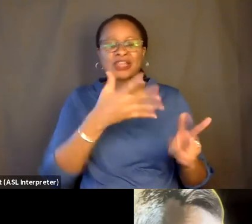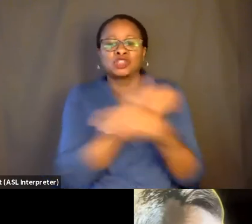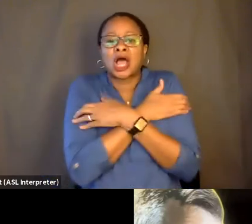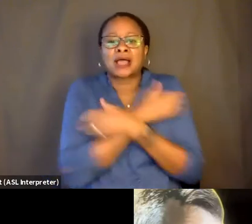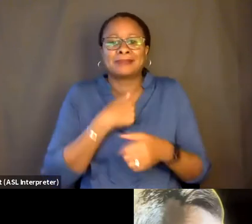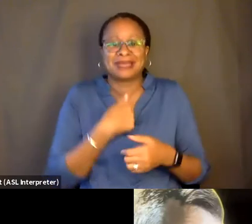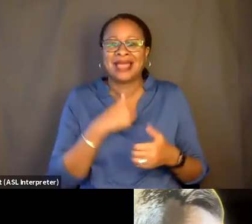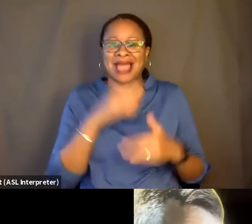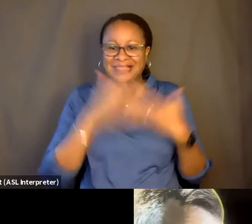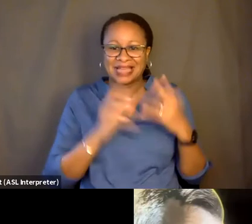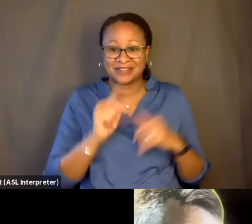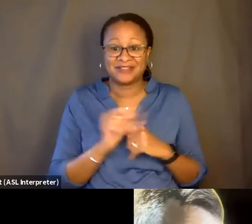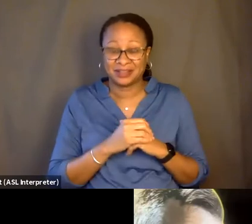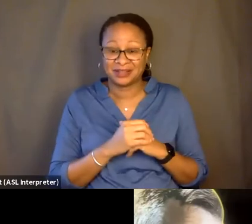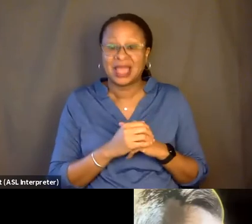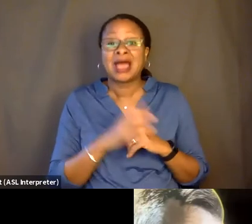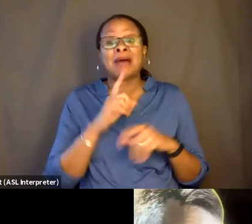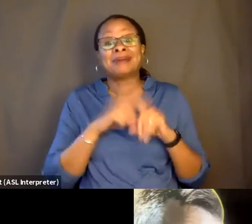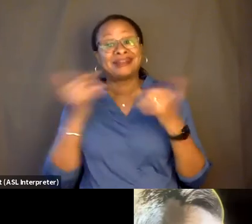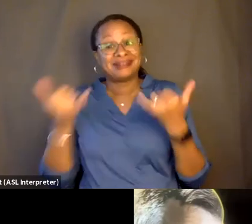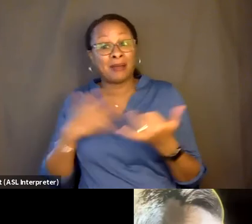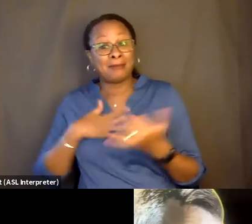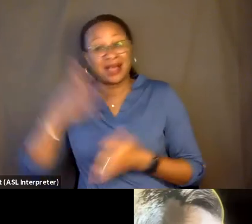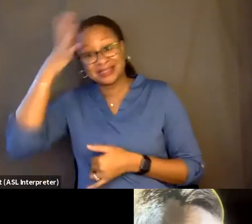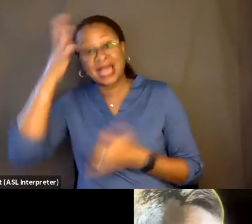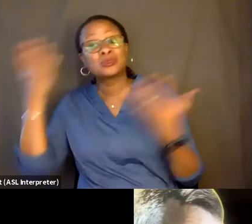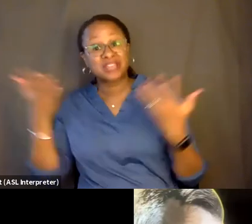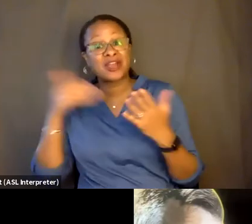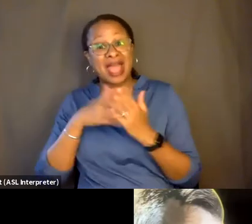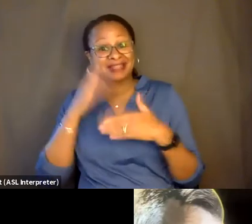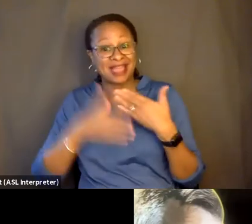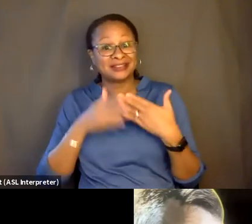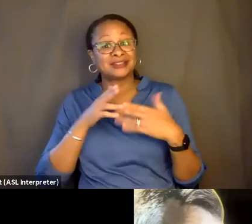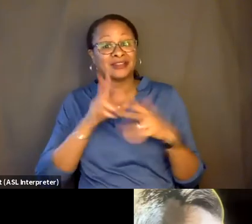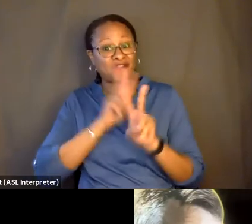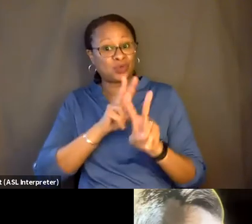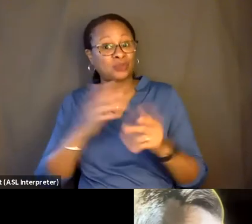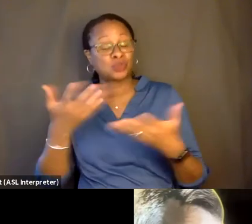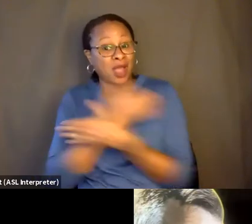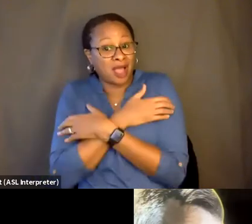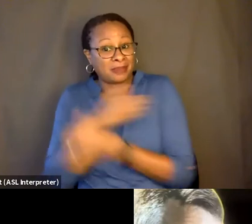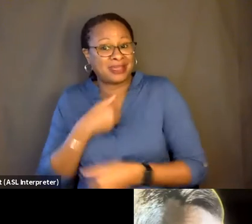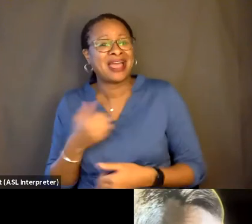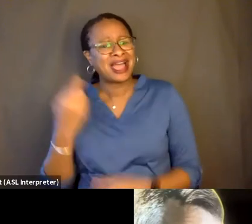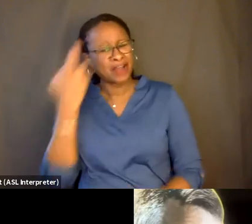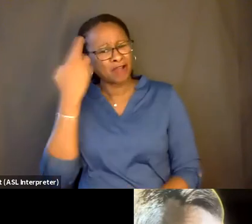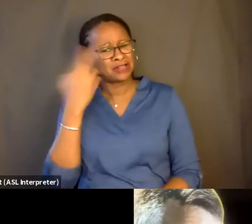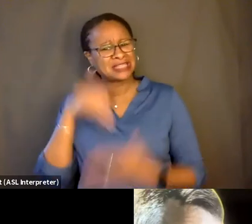So this time, my dad was there to hug me at the funeral. And I suddenly realized, in the making of this film, I'm doing the same thing.